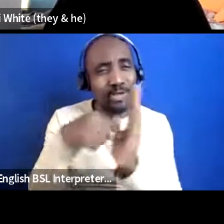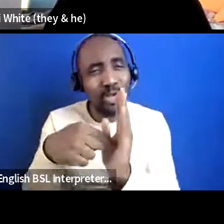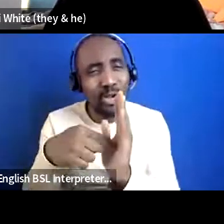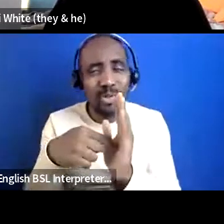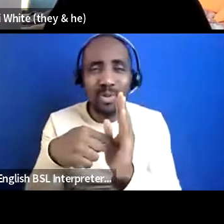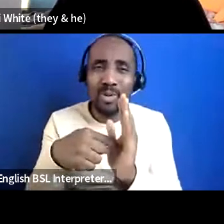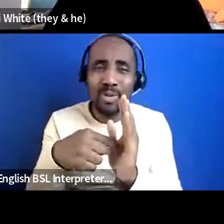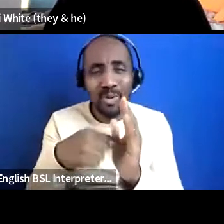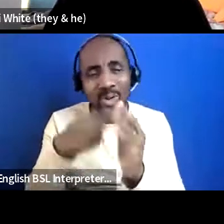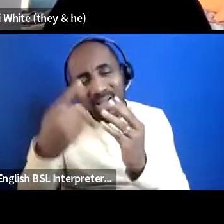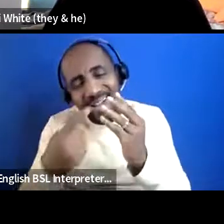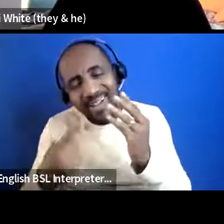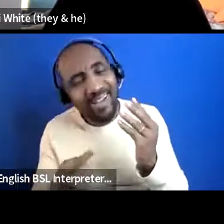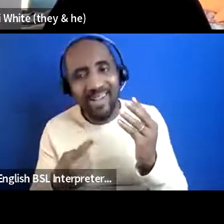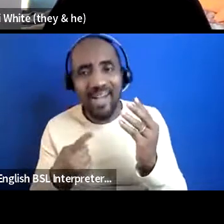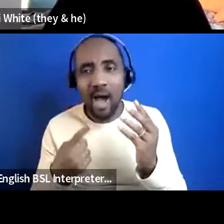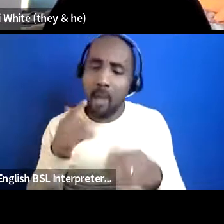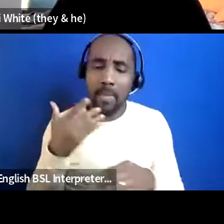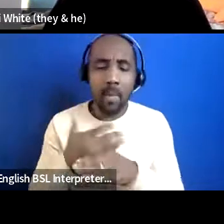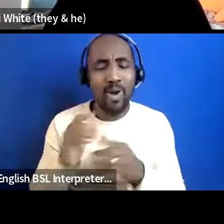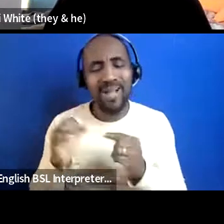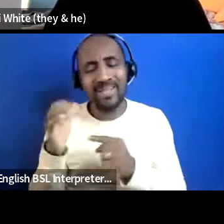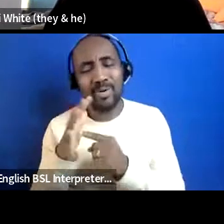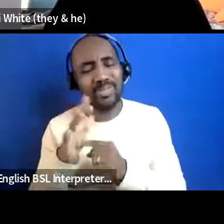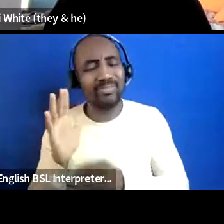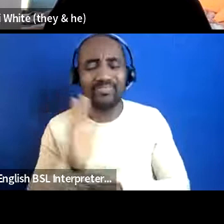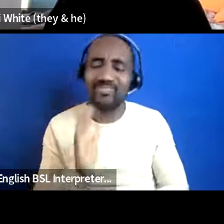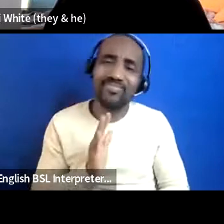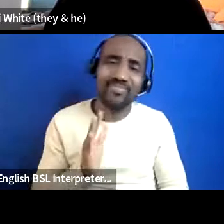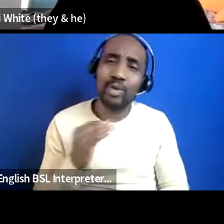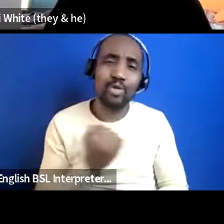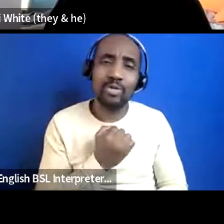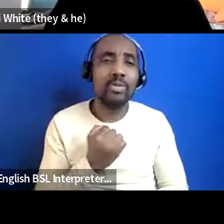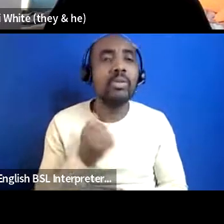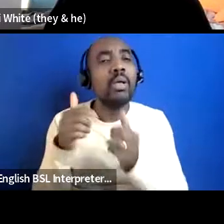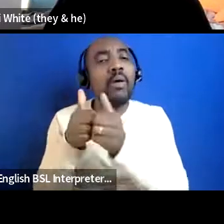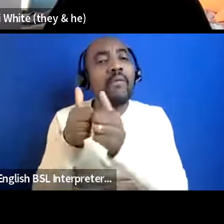importance of your work and if funders do really they've made all these big commitments to be more